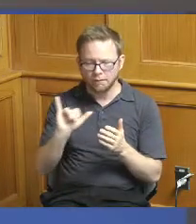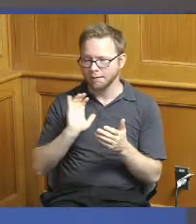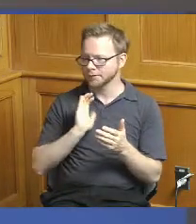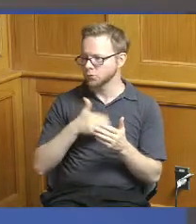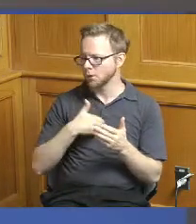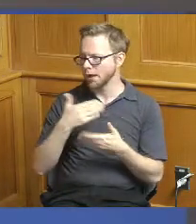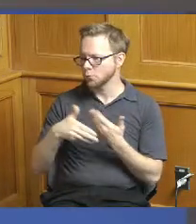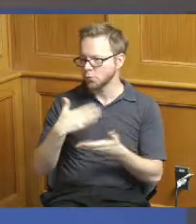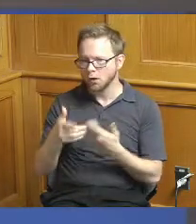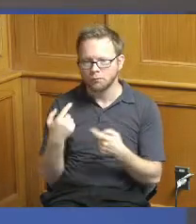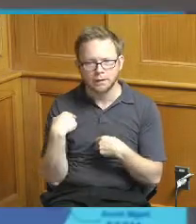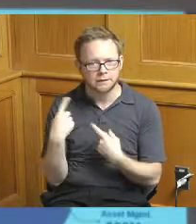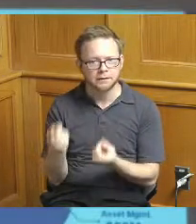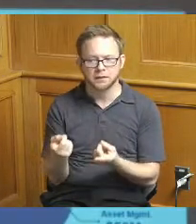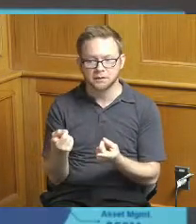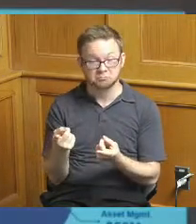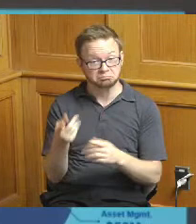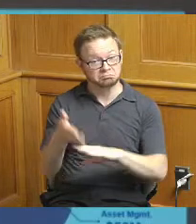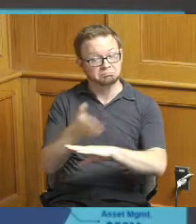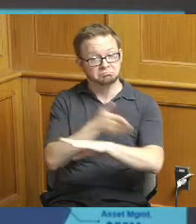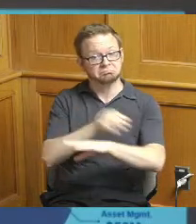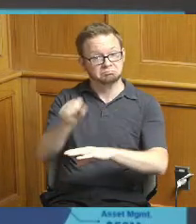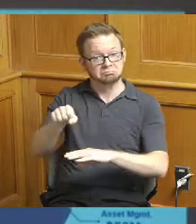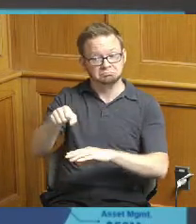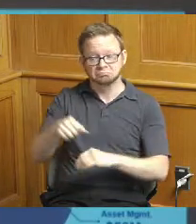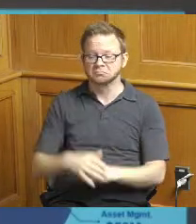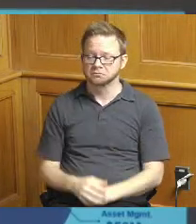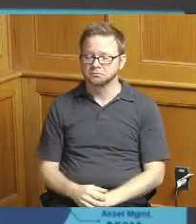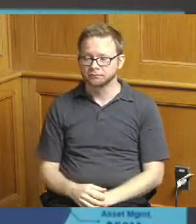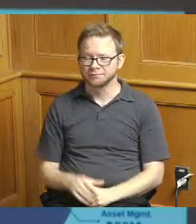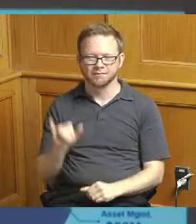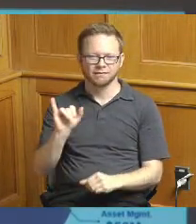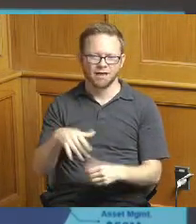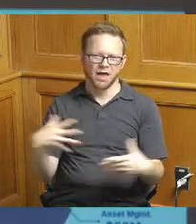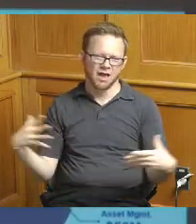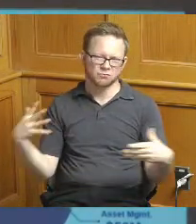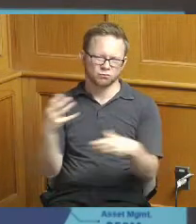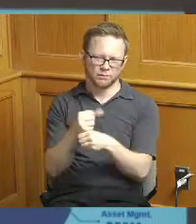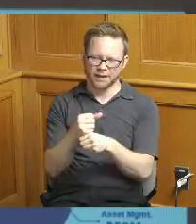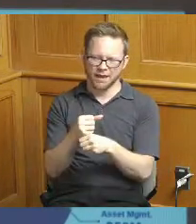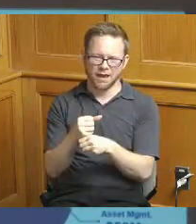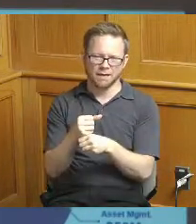I think things are looking better again this is just recapping what was approved by the Board